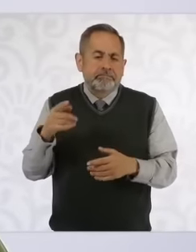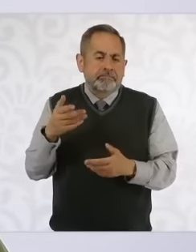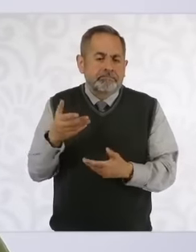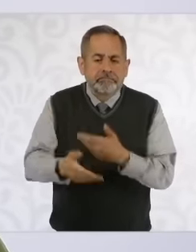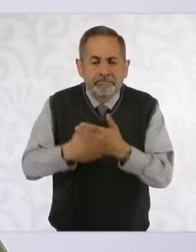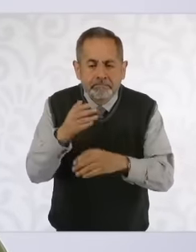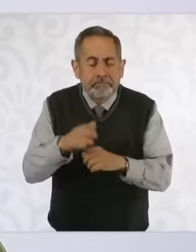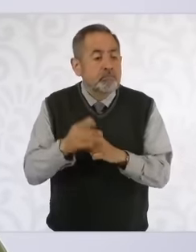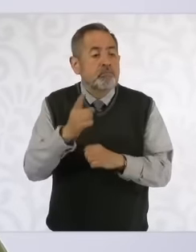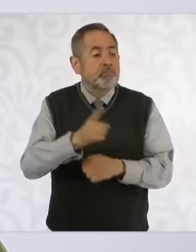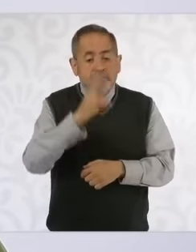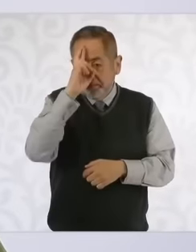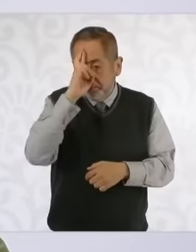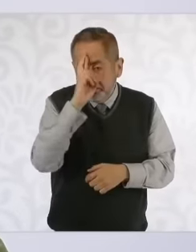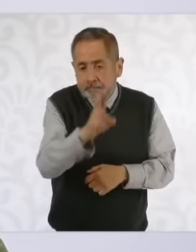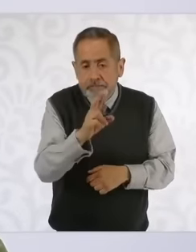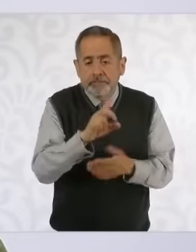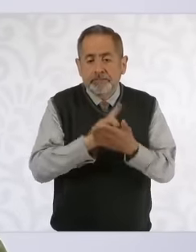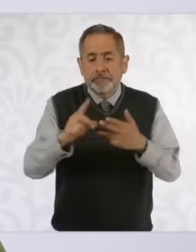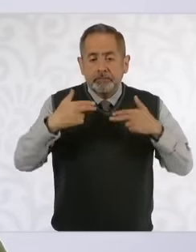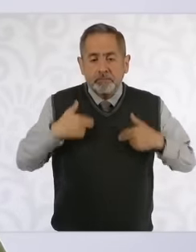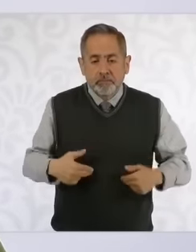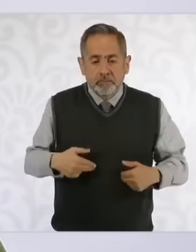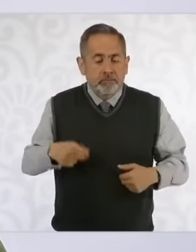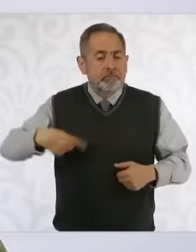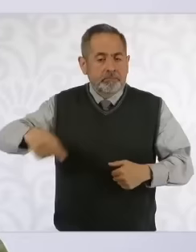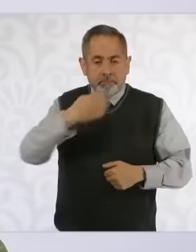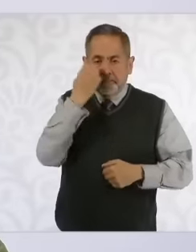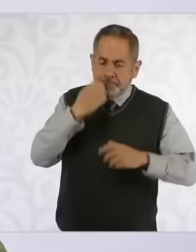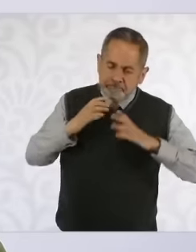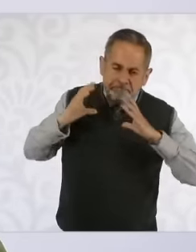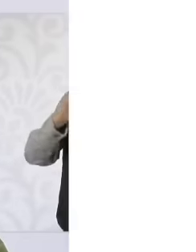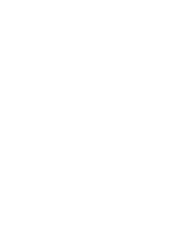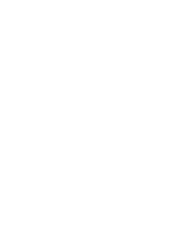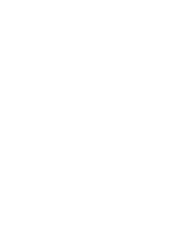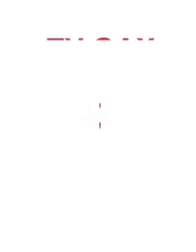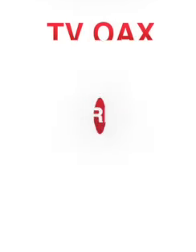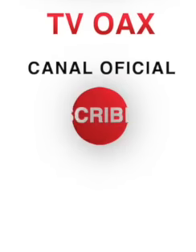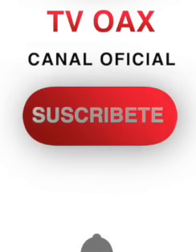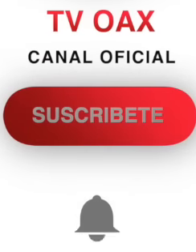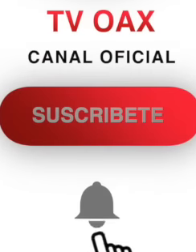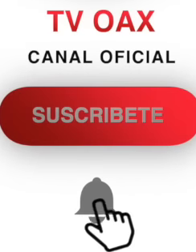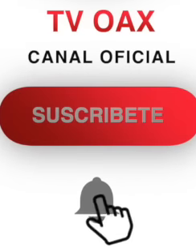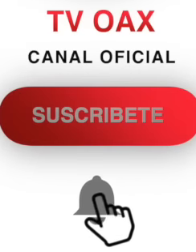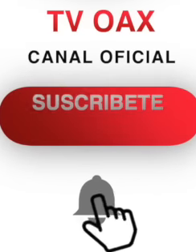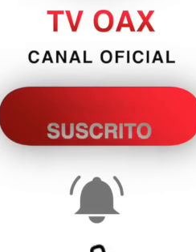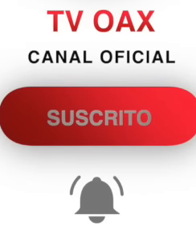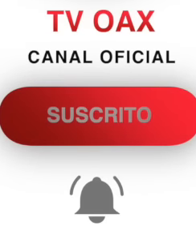respecting human rights in our military training facilities in training facilities